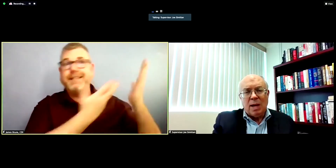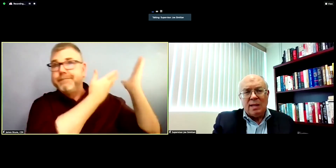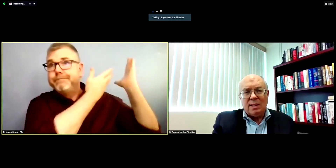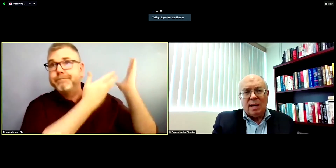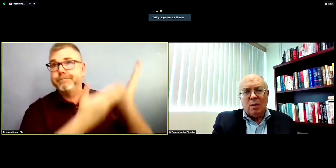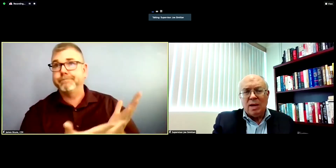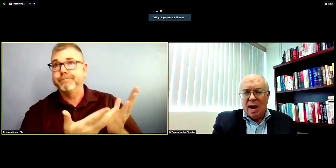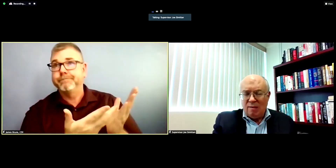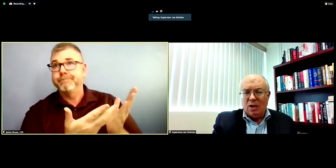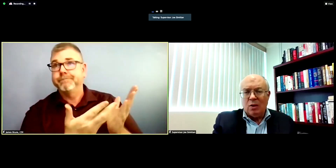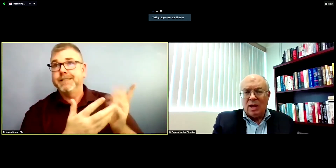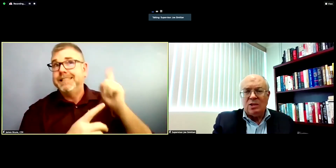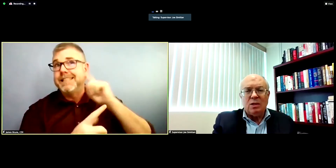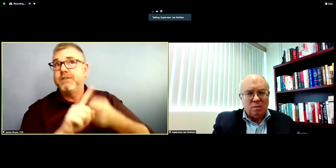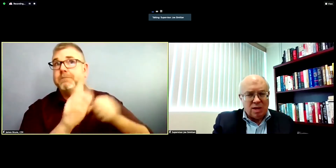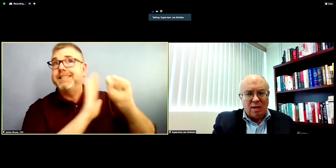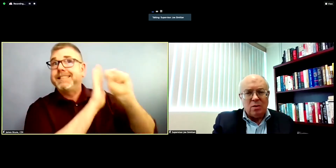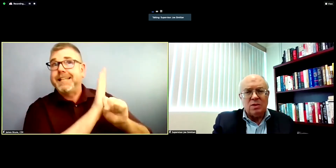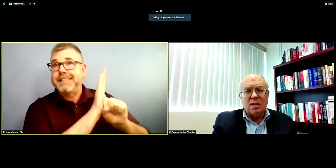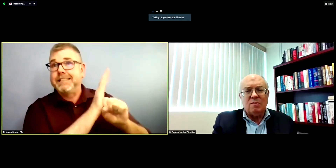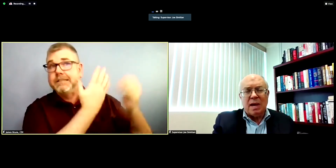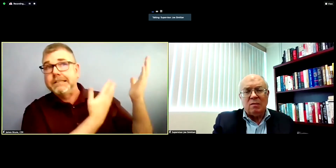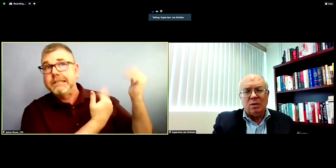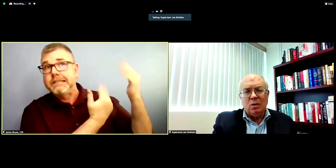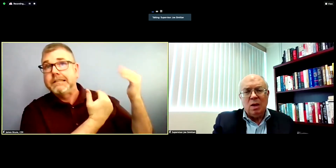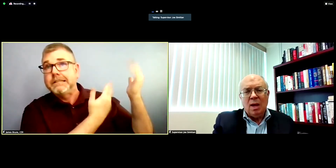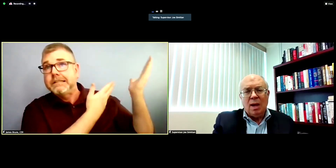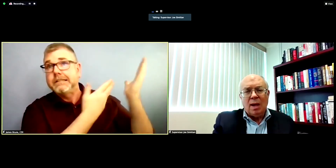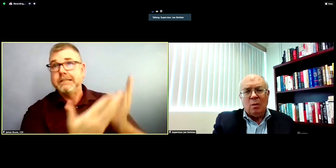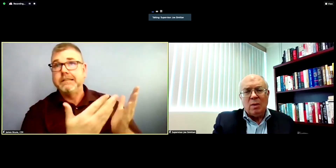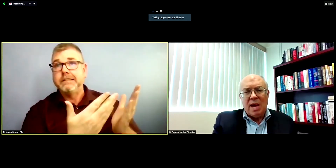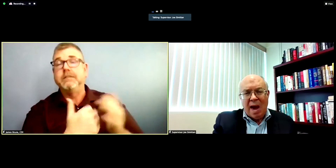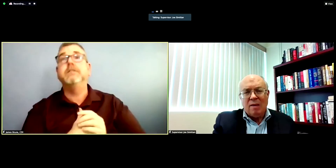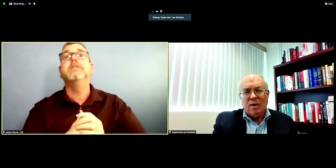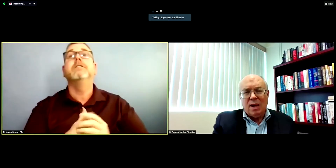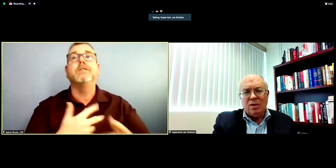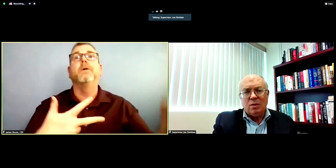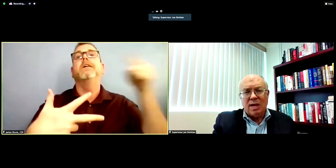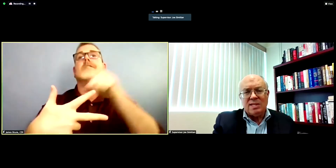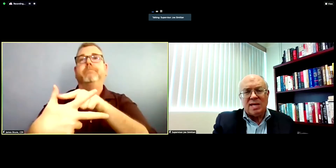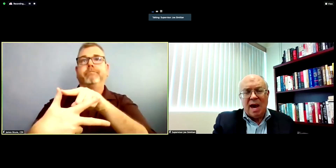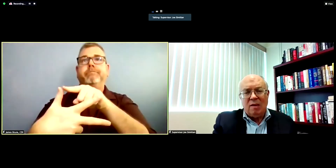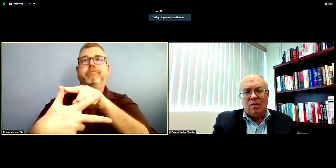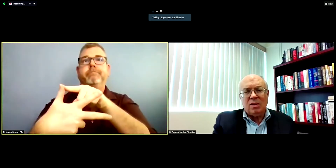but we have the location. Thank you, City of Mountain View! We have the trained staff.